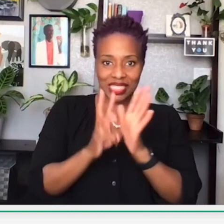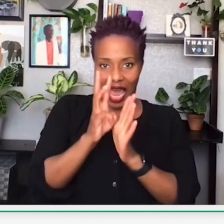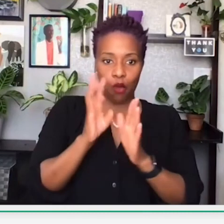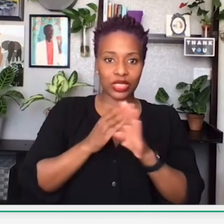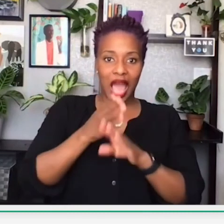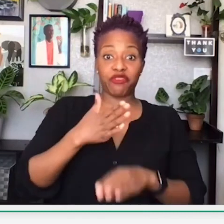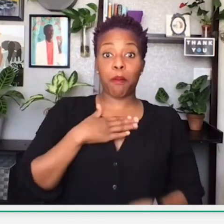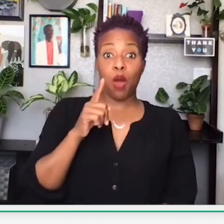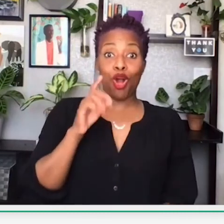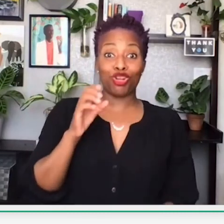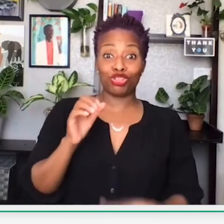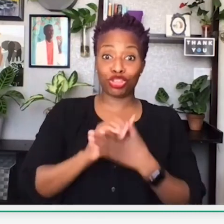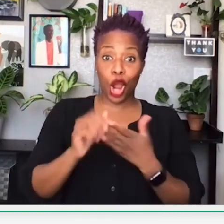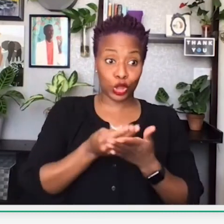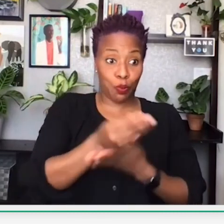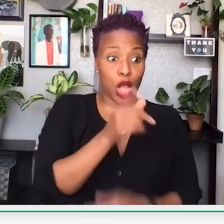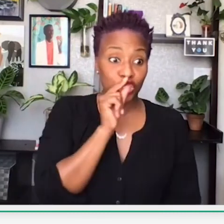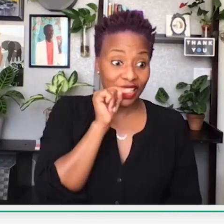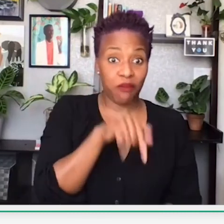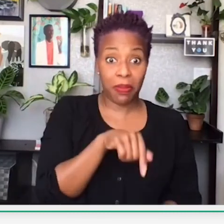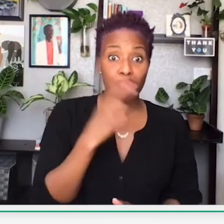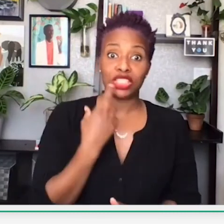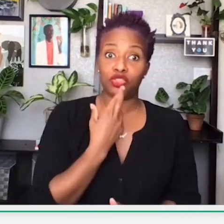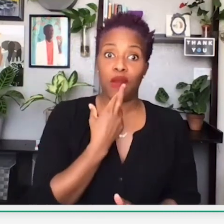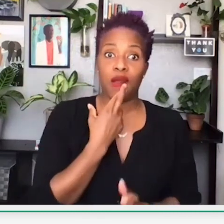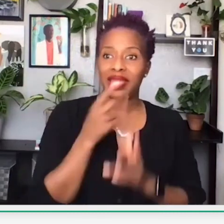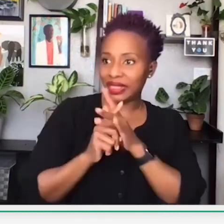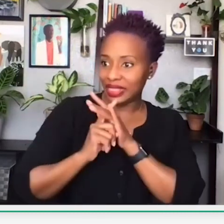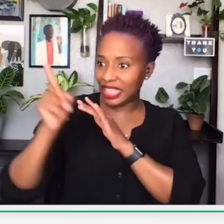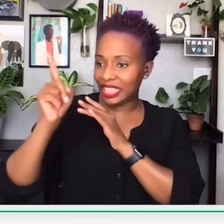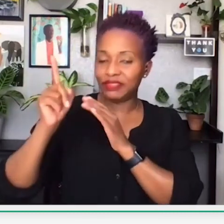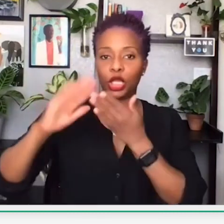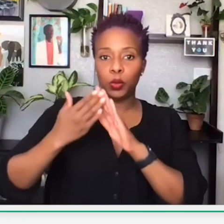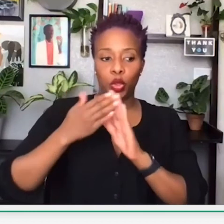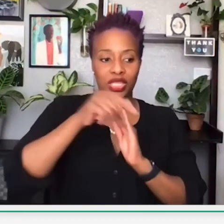chickens. So that would leave the community. So it depends what you do with that $100. If